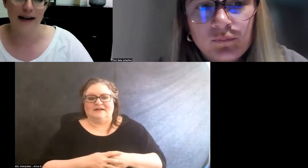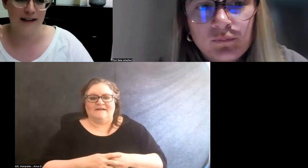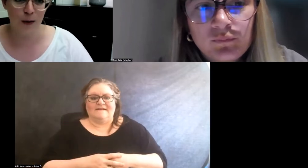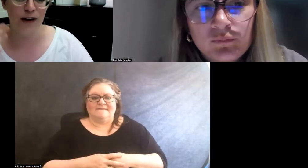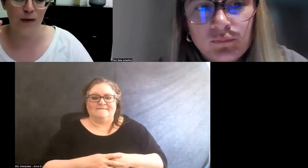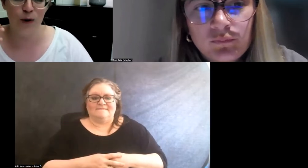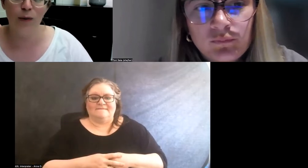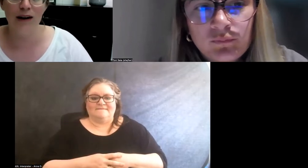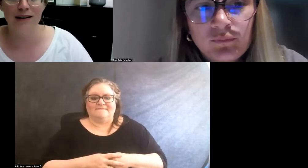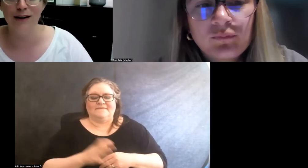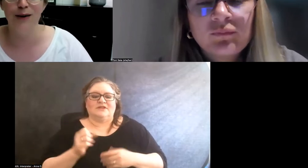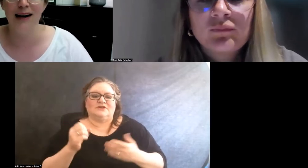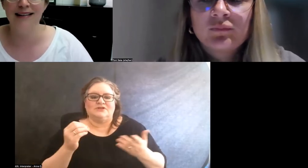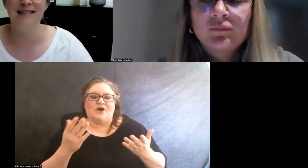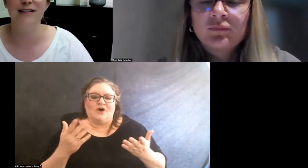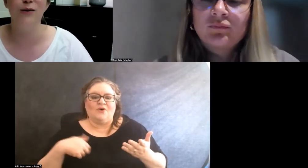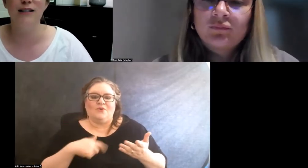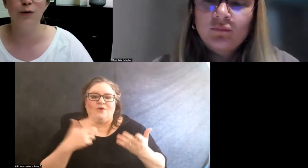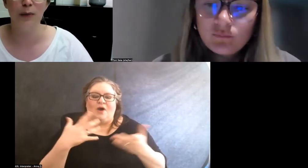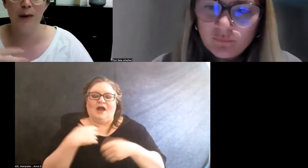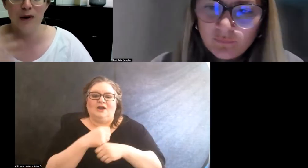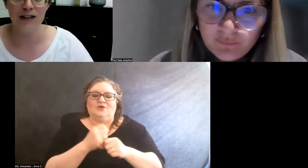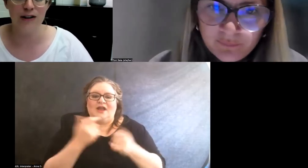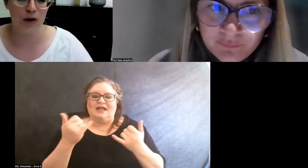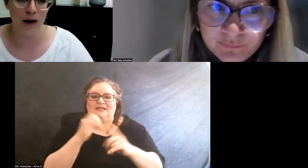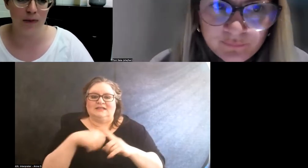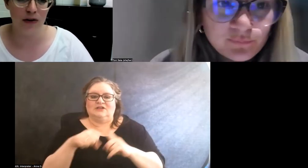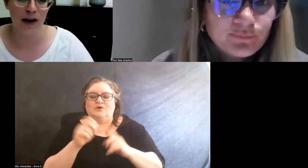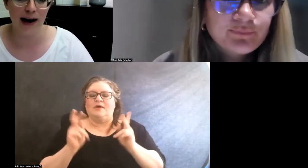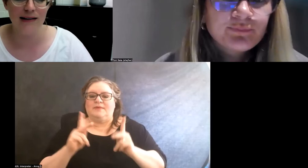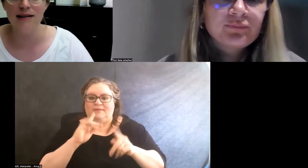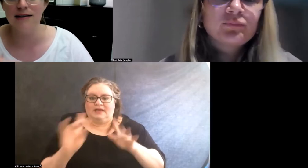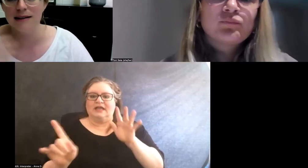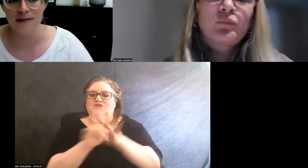So when we wanna create this situation where people can show up to their access needs,